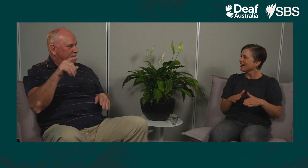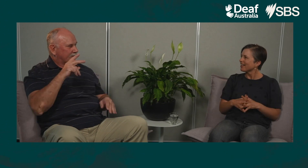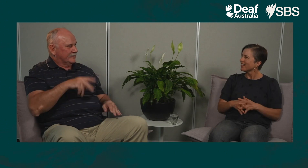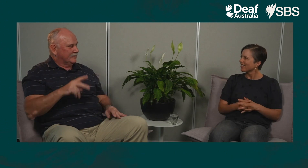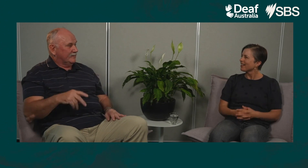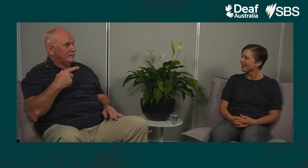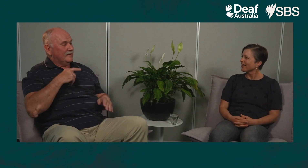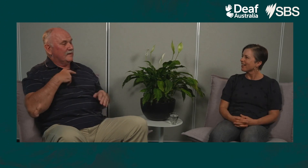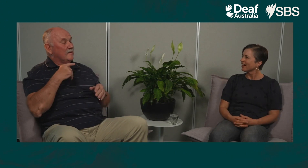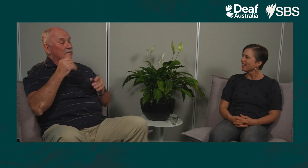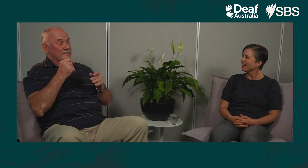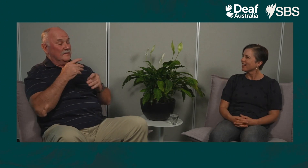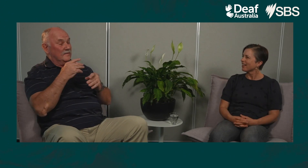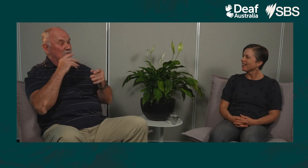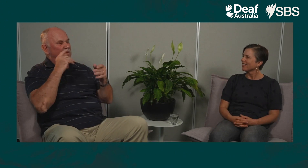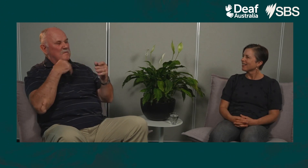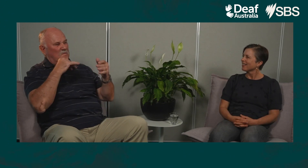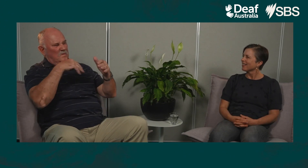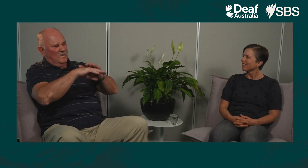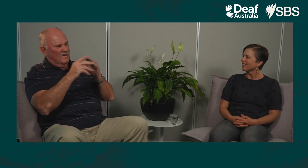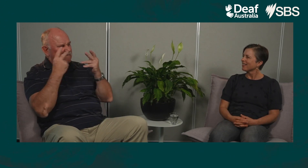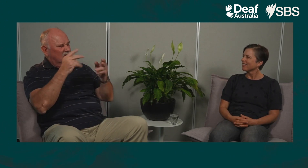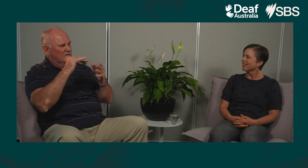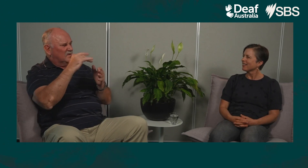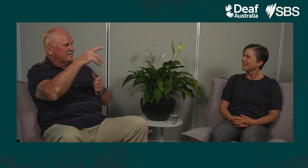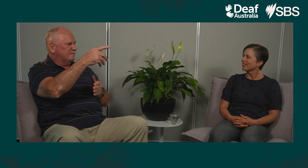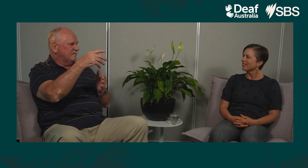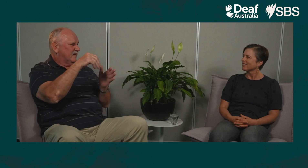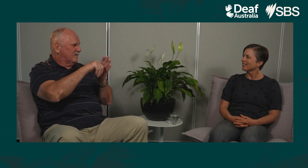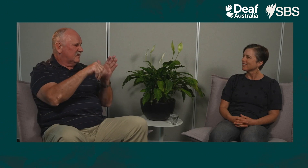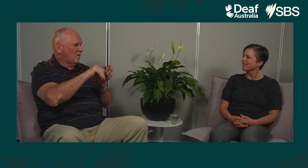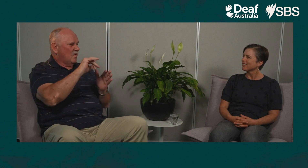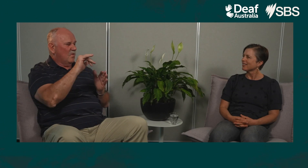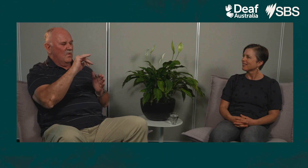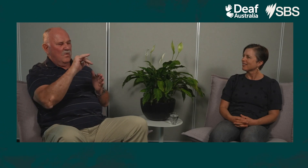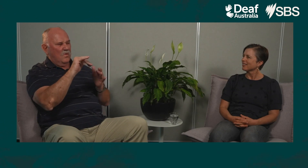Especially in the workplace, because if I was in visiting the finance area